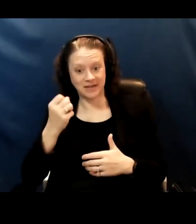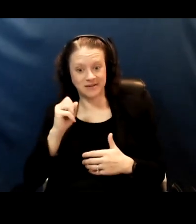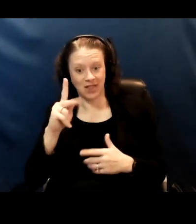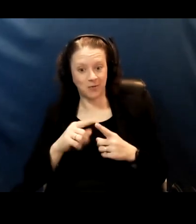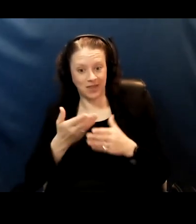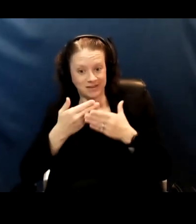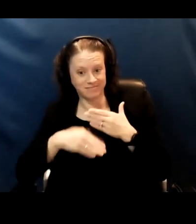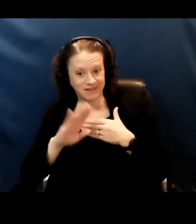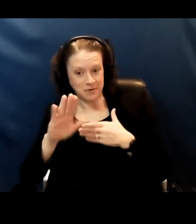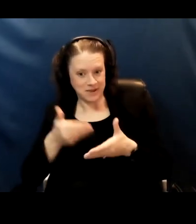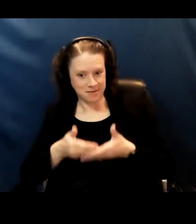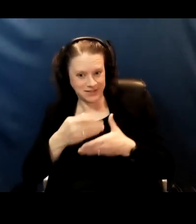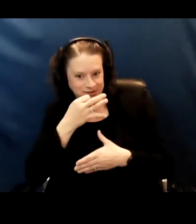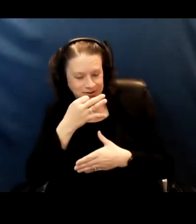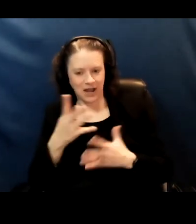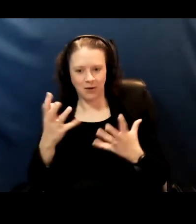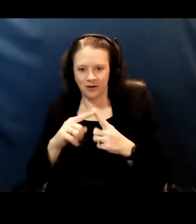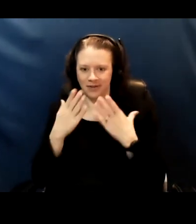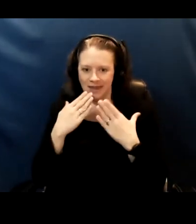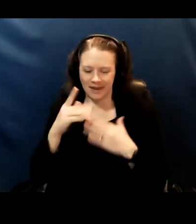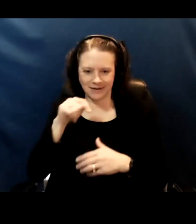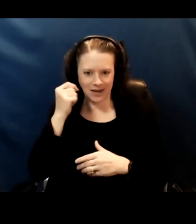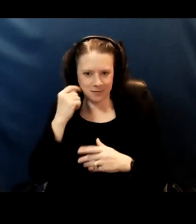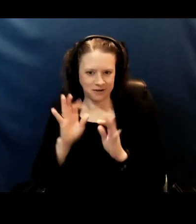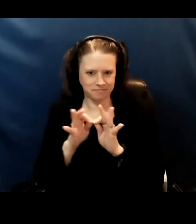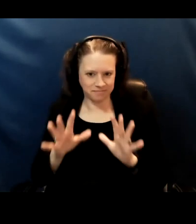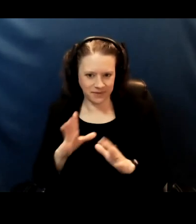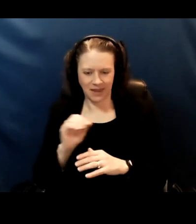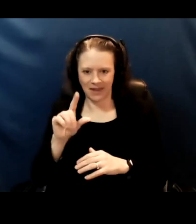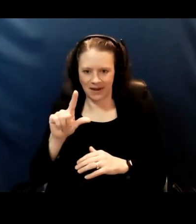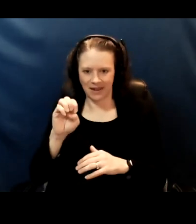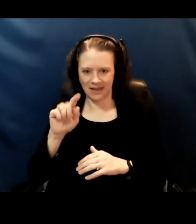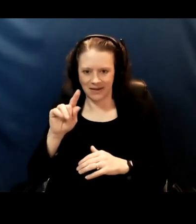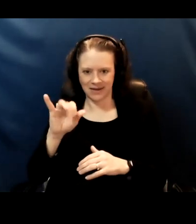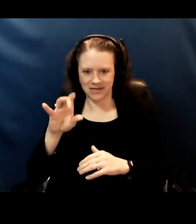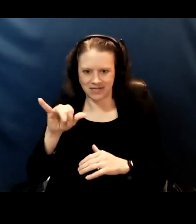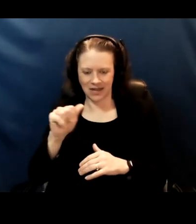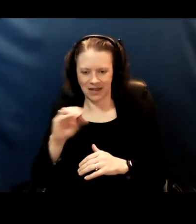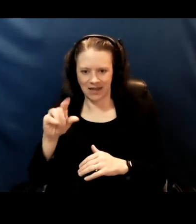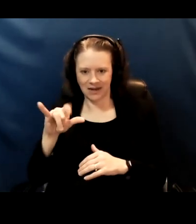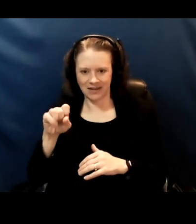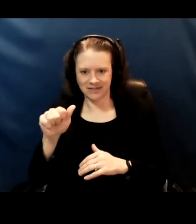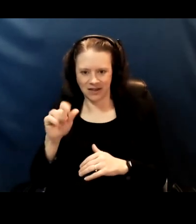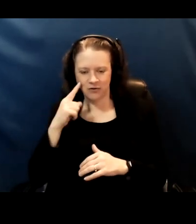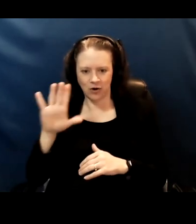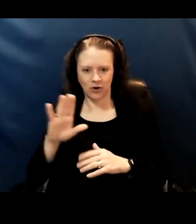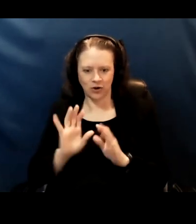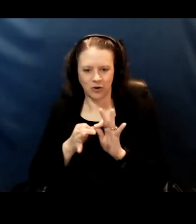[Susan] And I wanna thank Tammy and Latisha and Lisa for your interpretation in realtime captioning